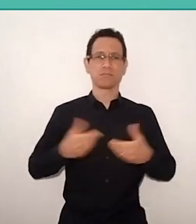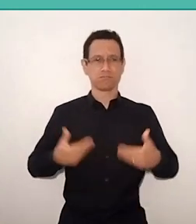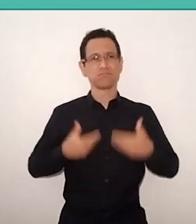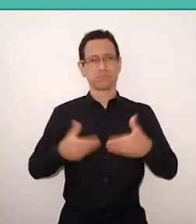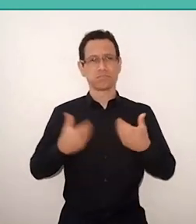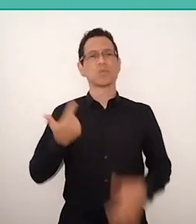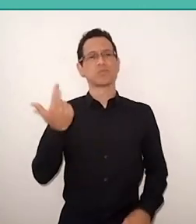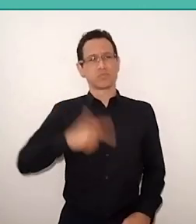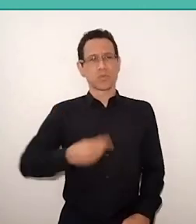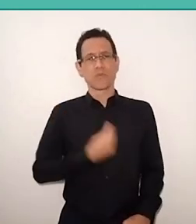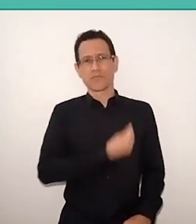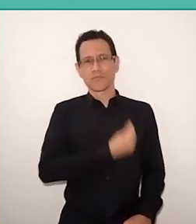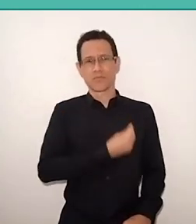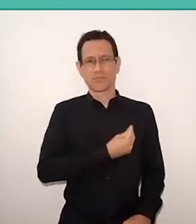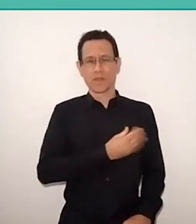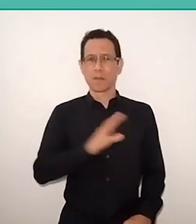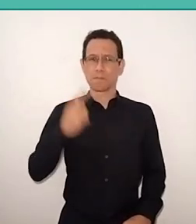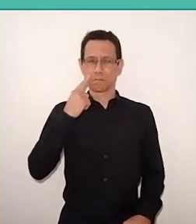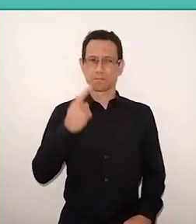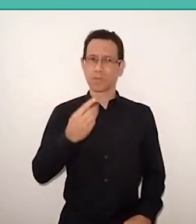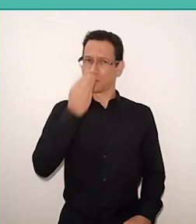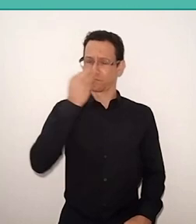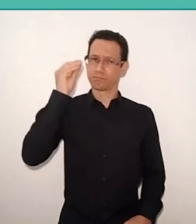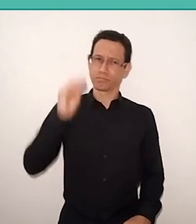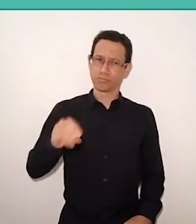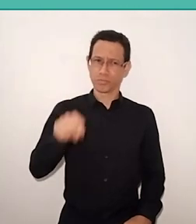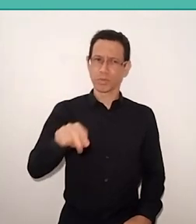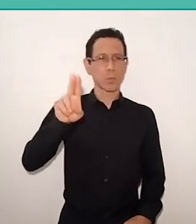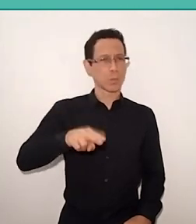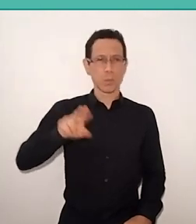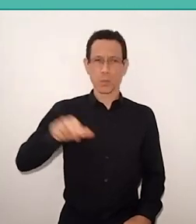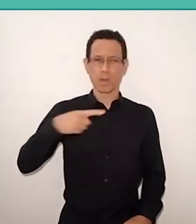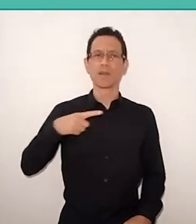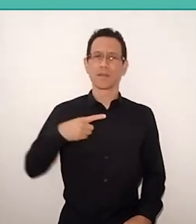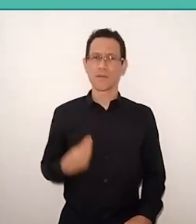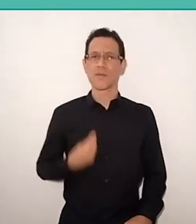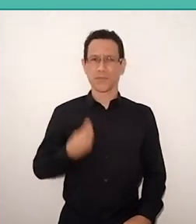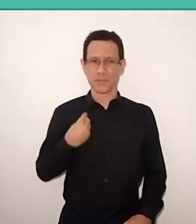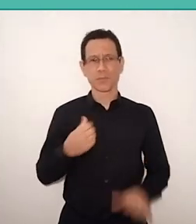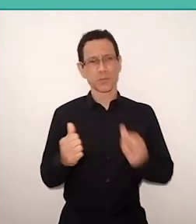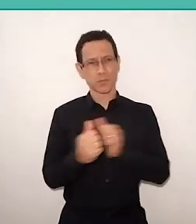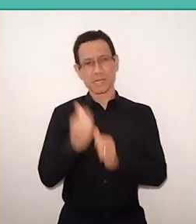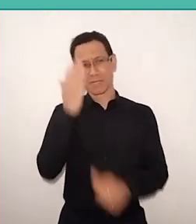but I will never betray the existence I had with you”. Therefore, a man who loved that way